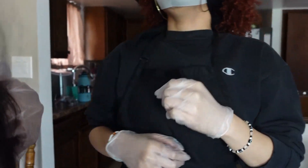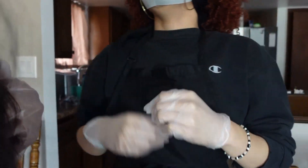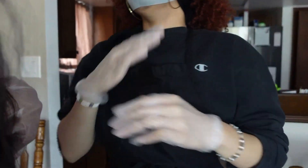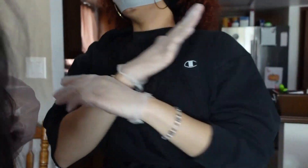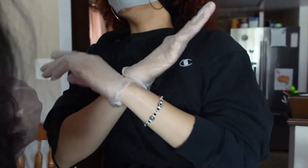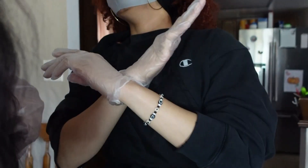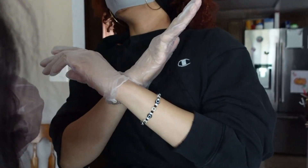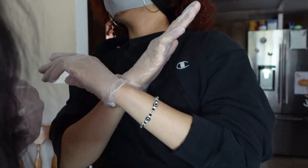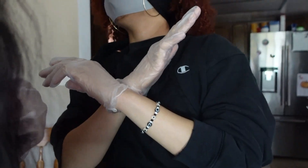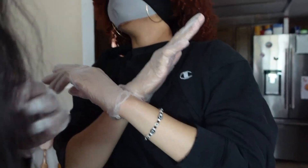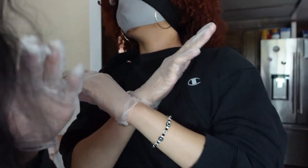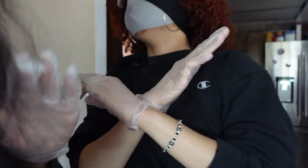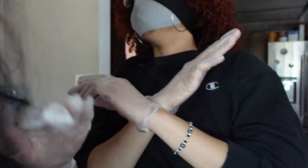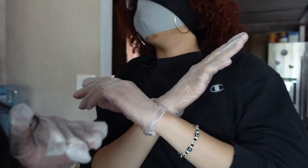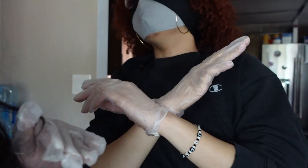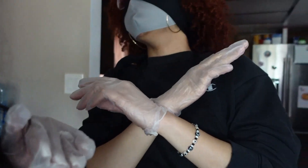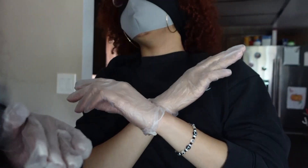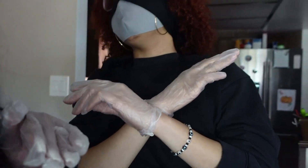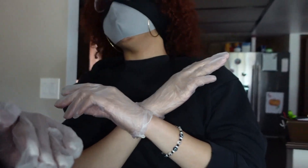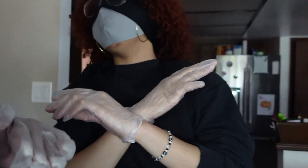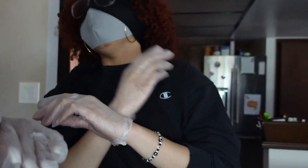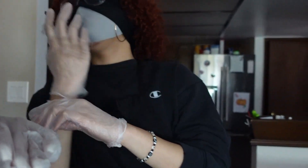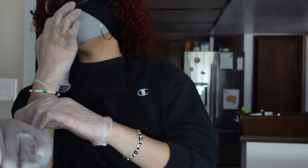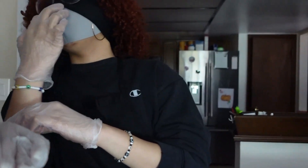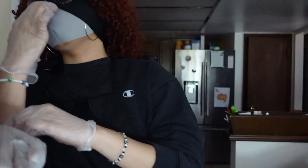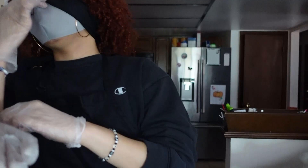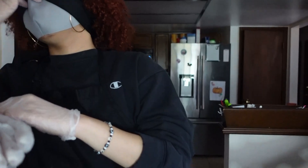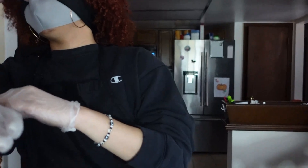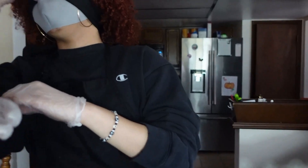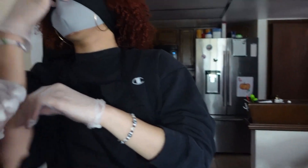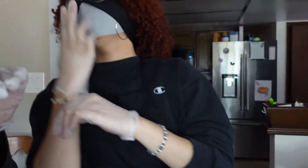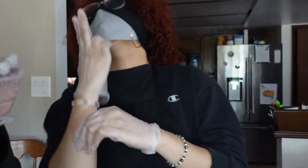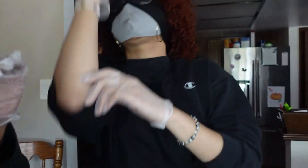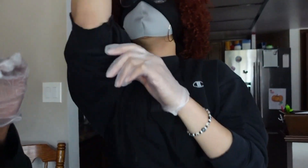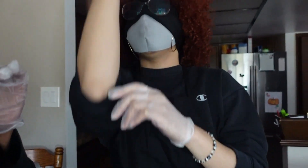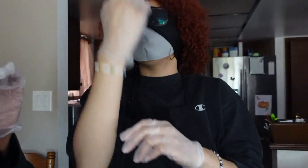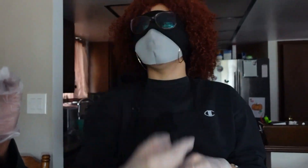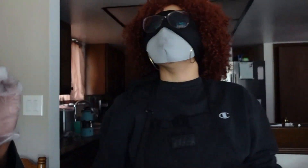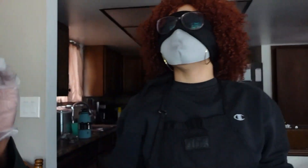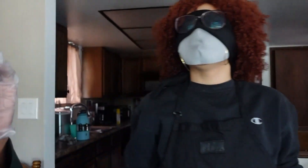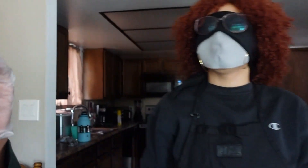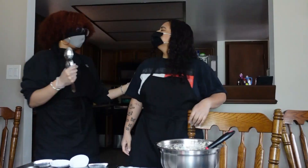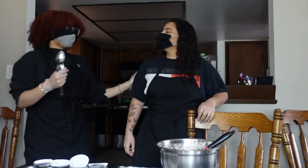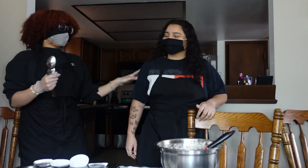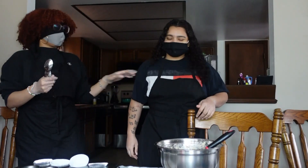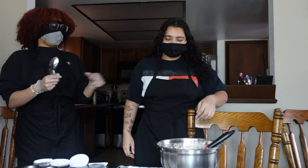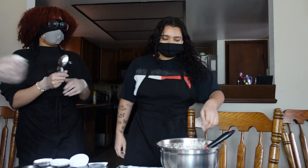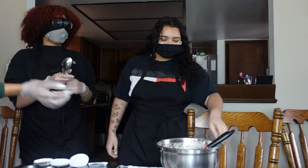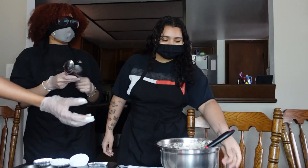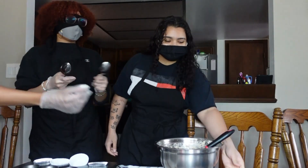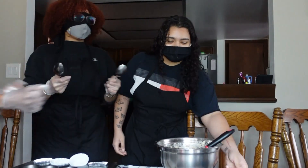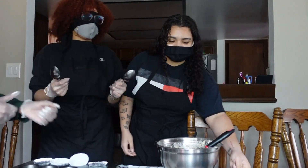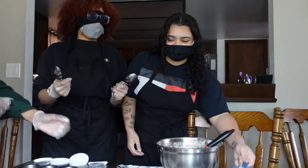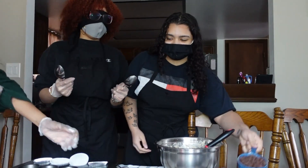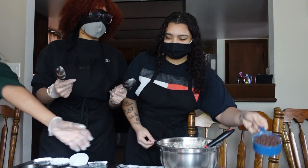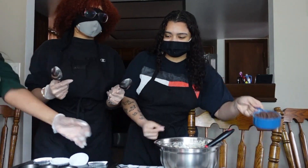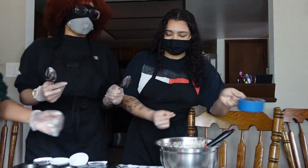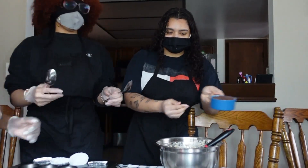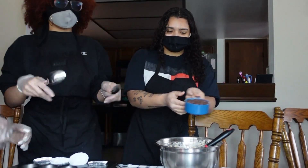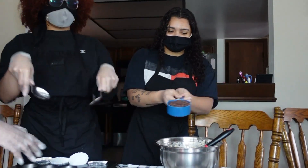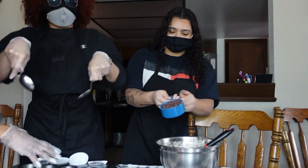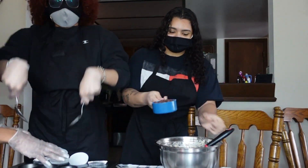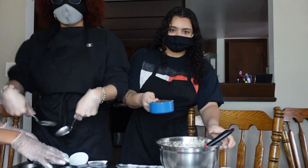no no no I can't I can't I can't smell bro I don't think this is how it works I don't just go